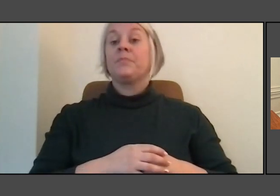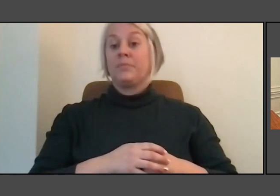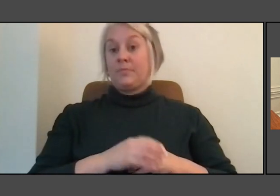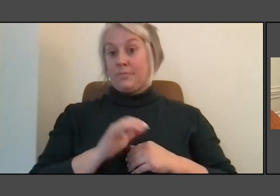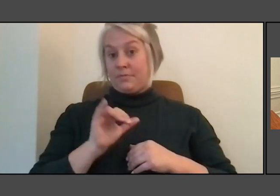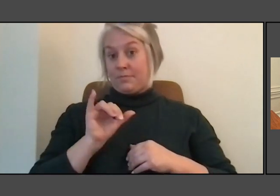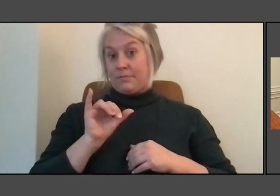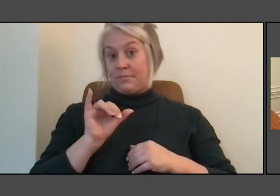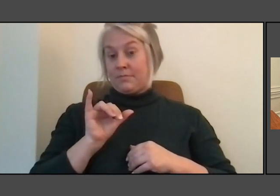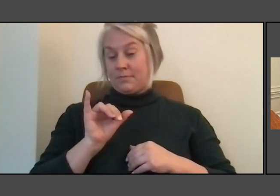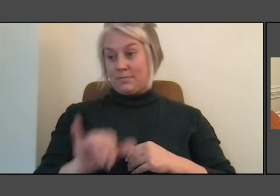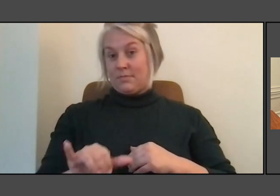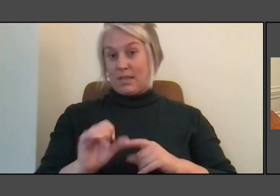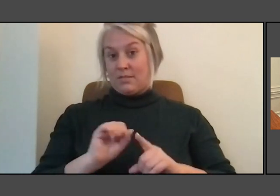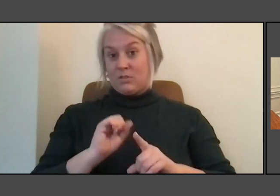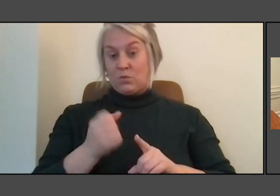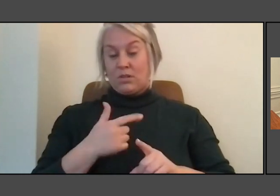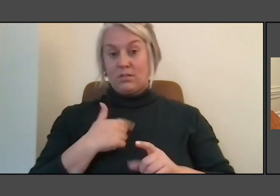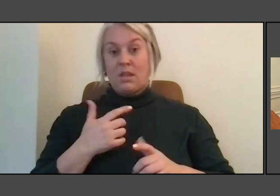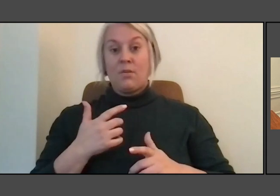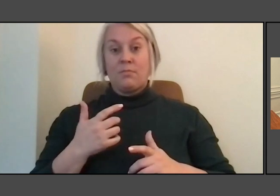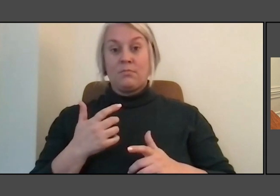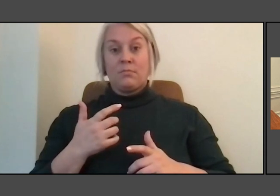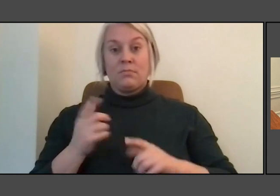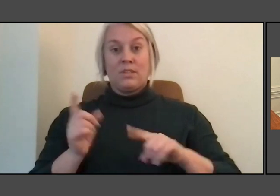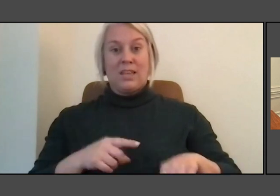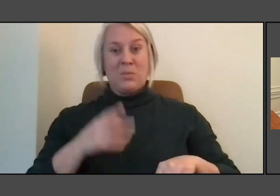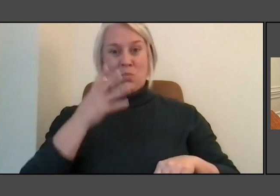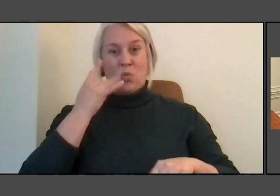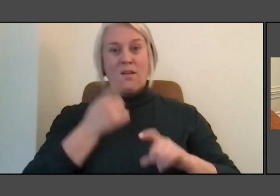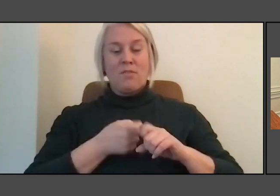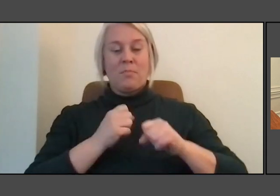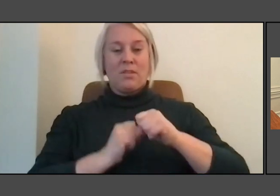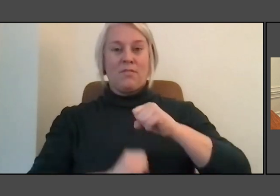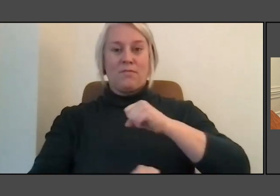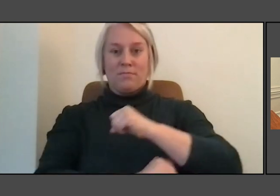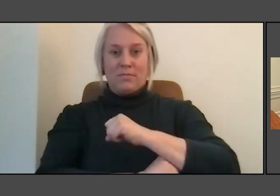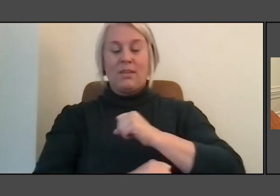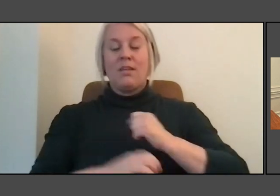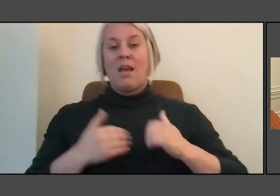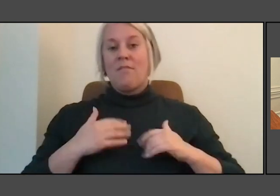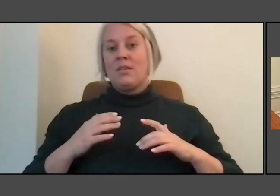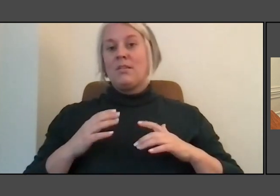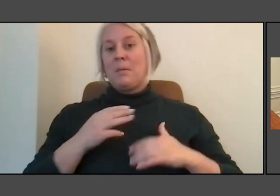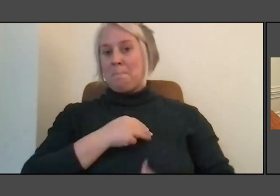which on its board had members of the tribal elders of many of the tribes they would convene.